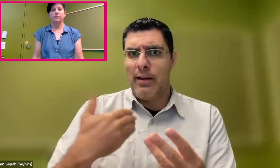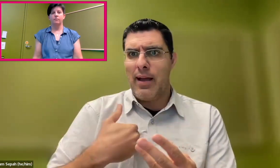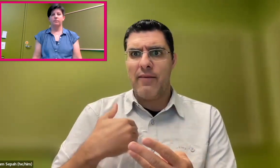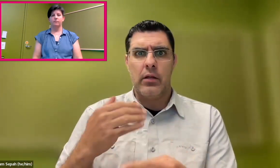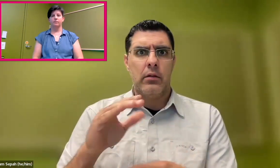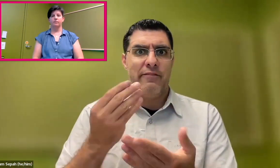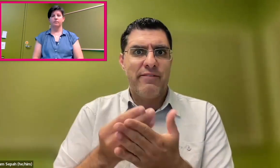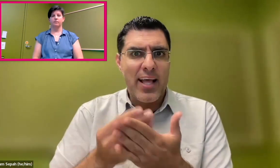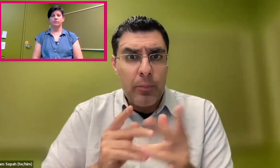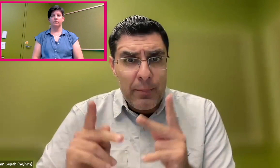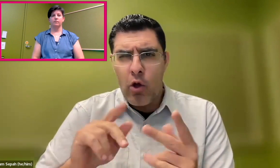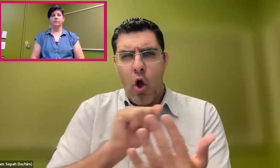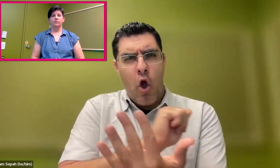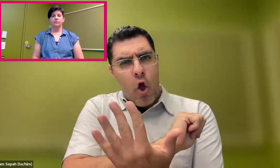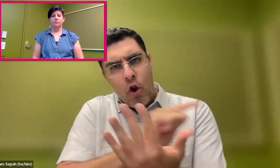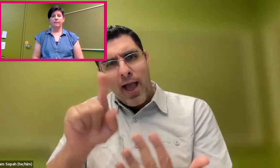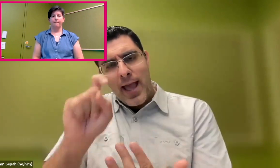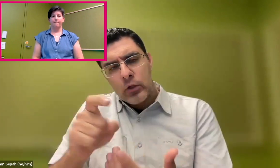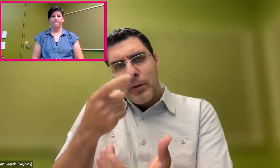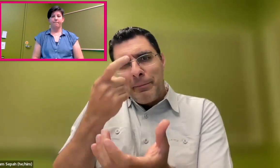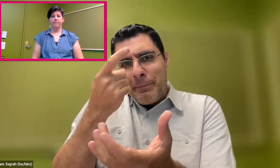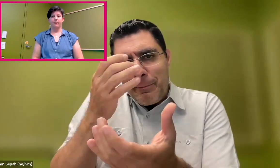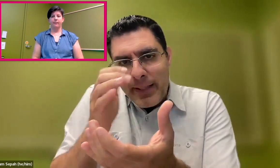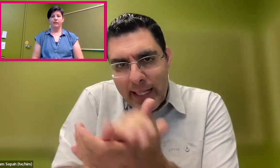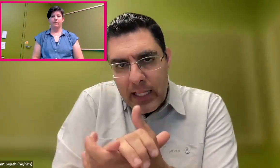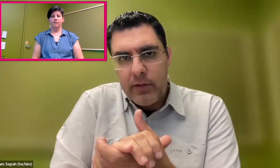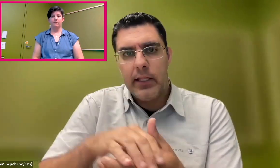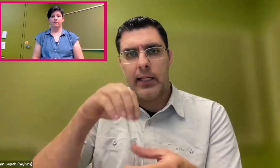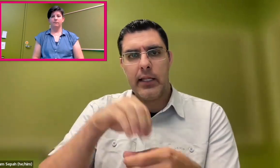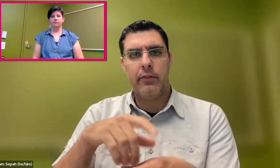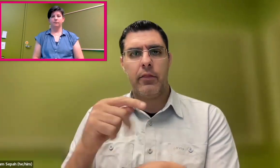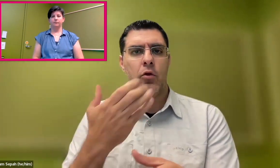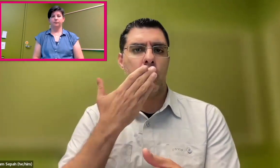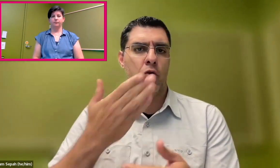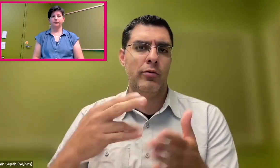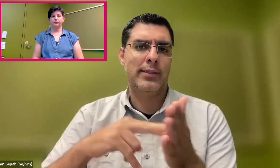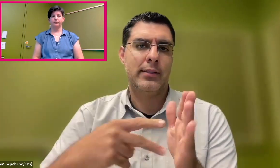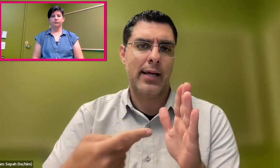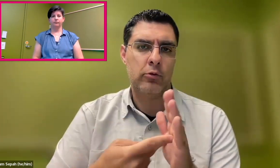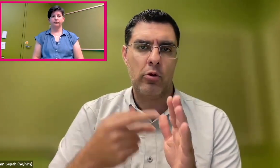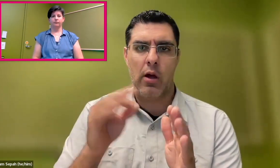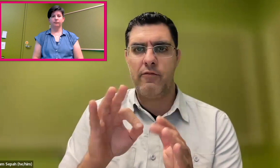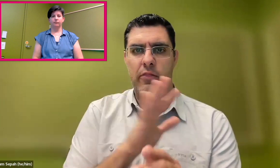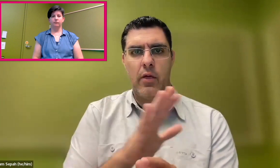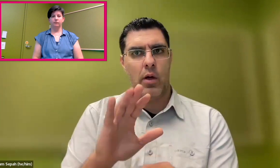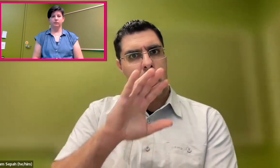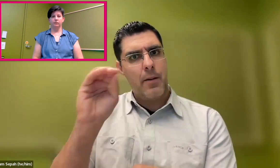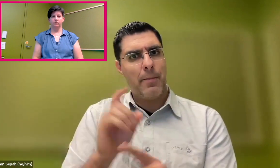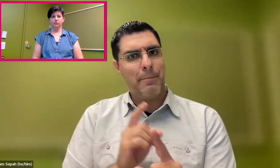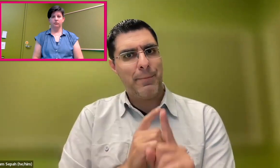team, financial people-- all believing in this goal and having the good intention